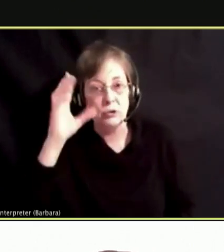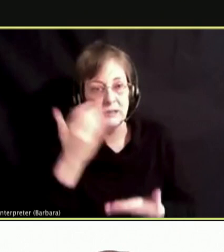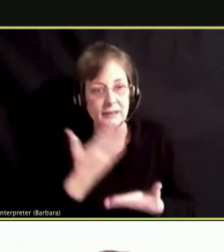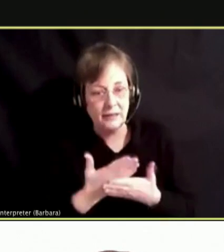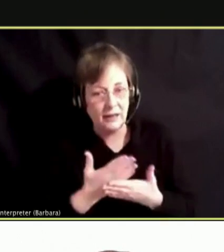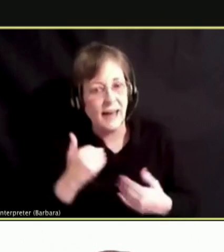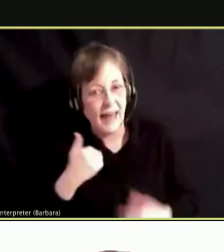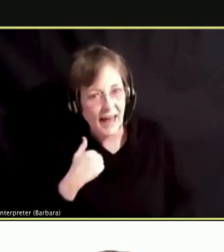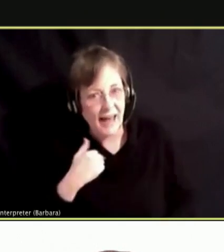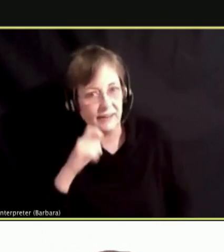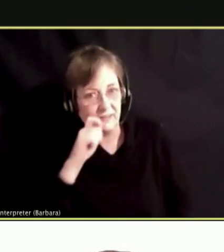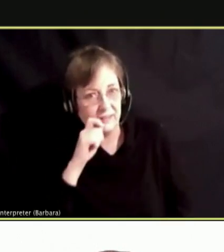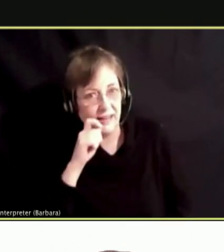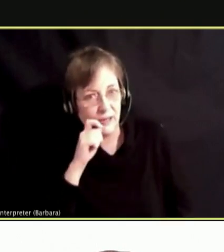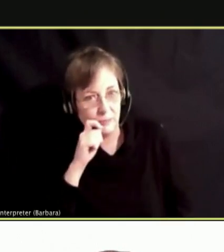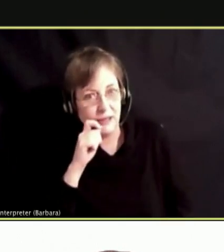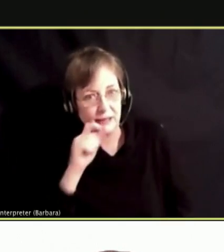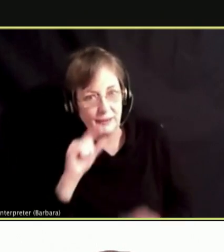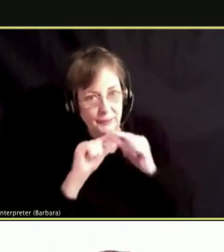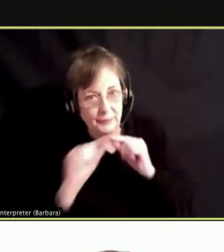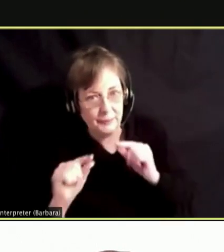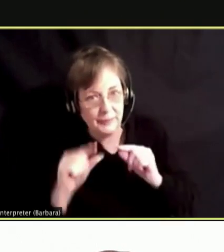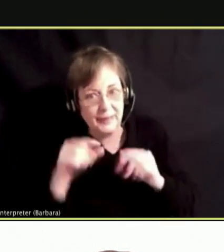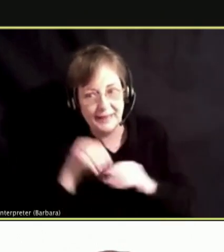HAD HAD VAPING DEVICE IN HIS ROOM.